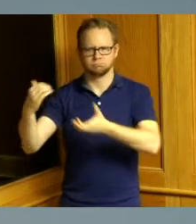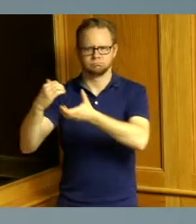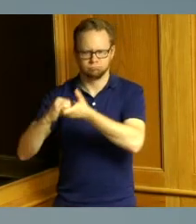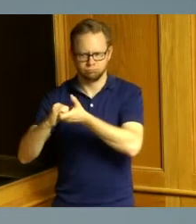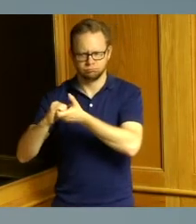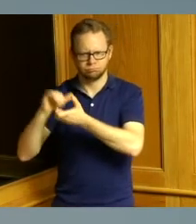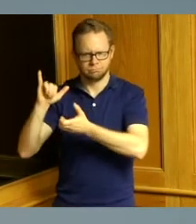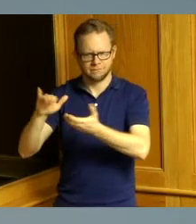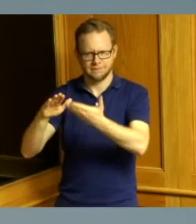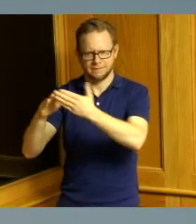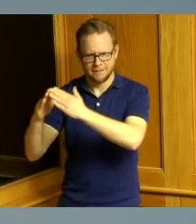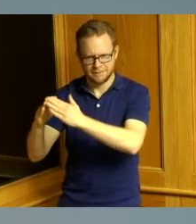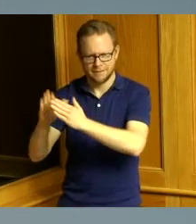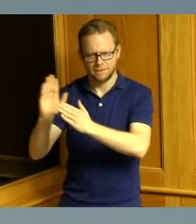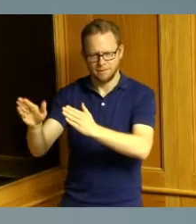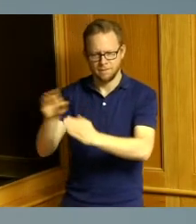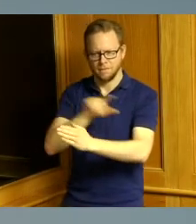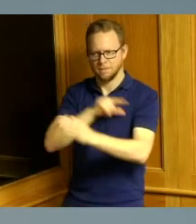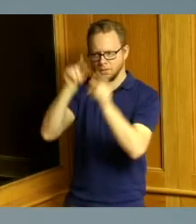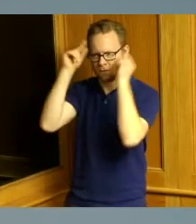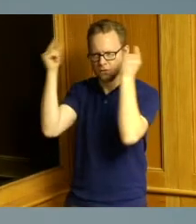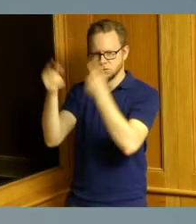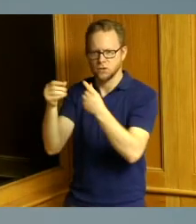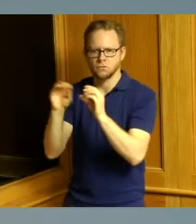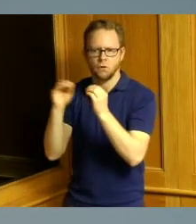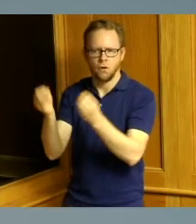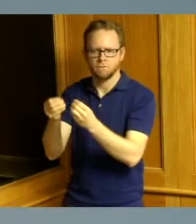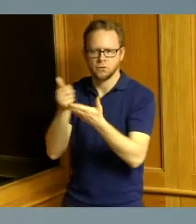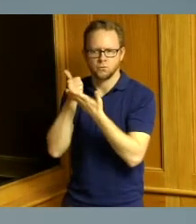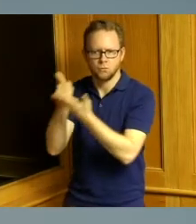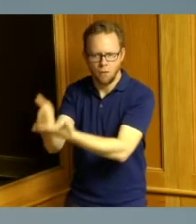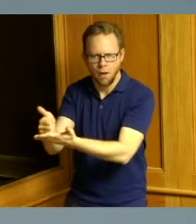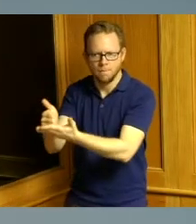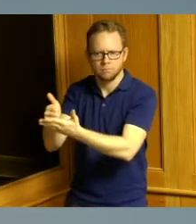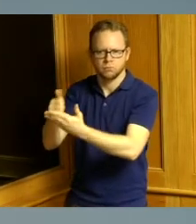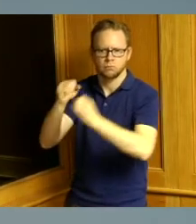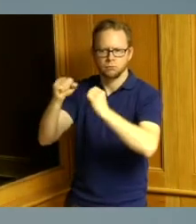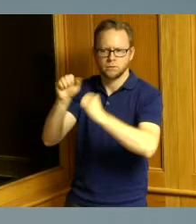we're providing public safety patrol services out in our communities thank you I just wanted